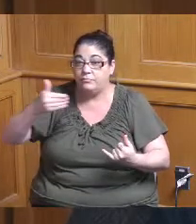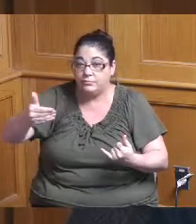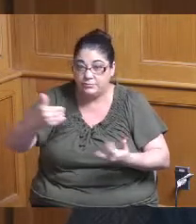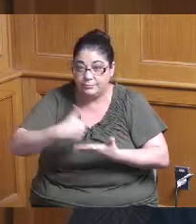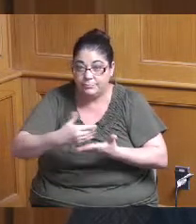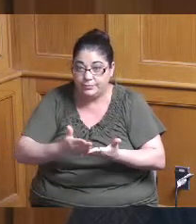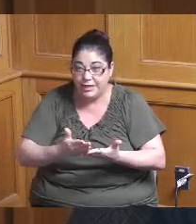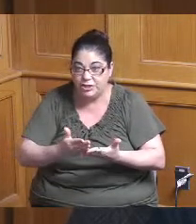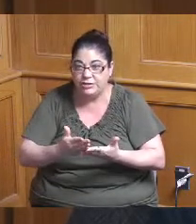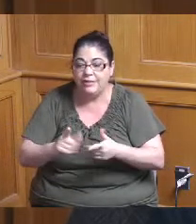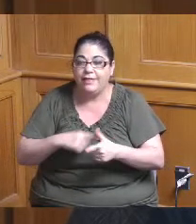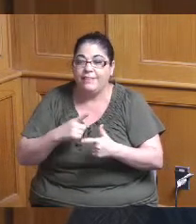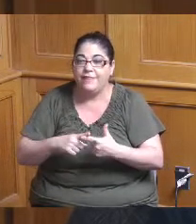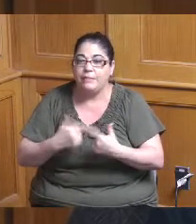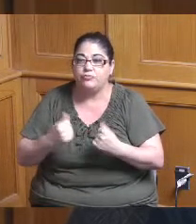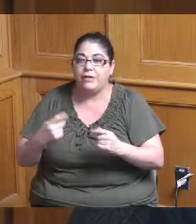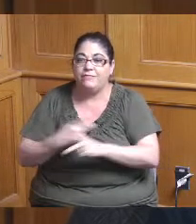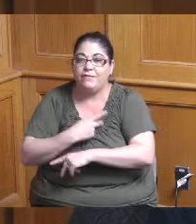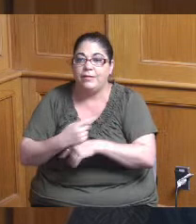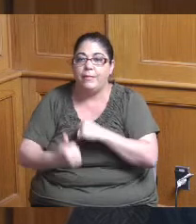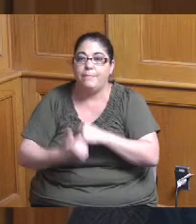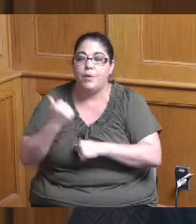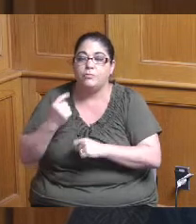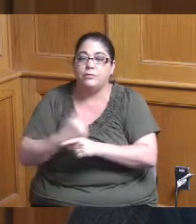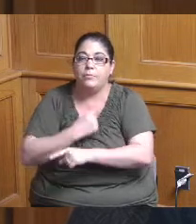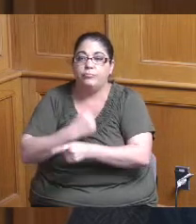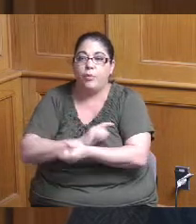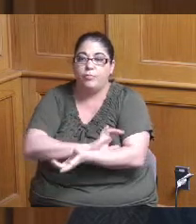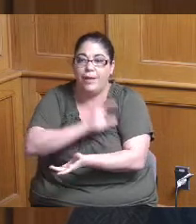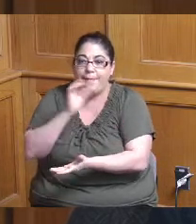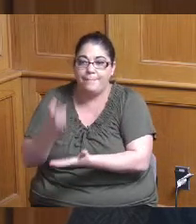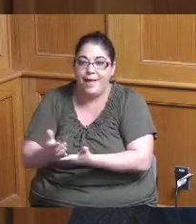trying to get to what is the most appropriate amount to allocate for this and it feels like